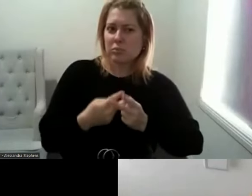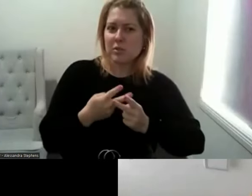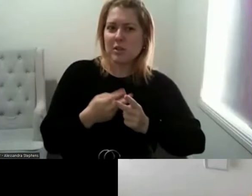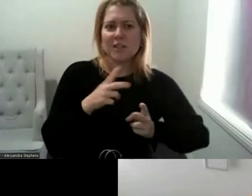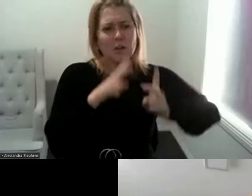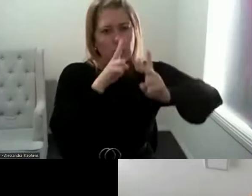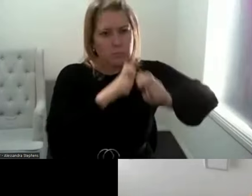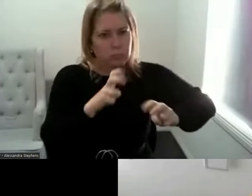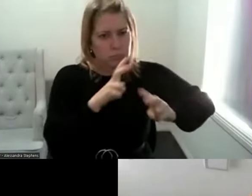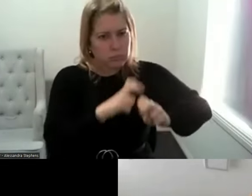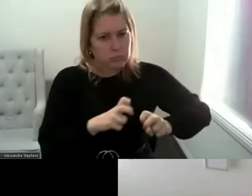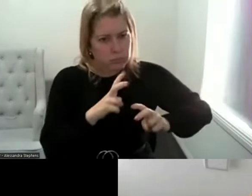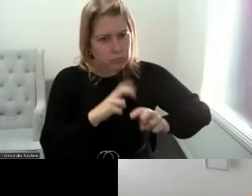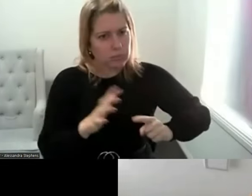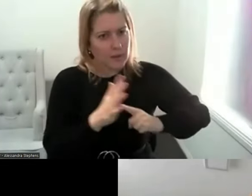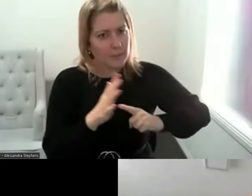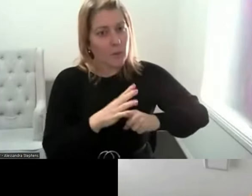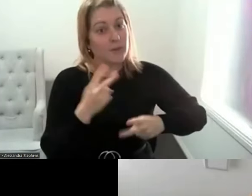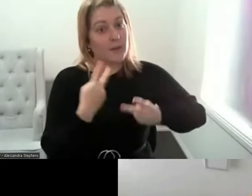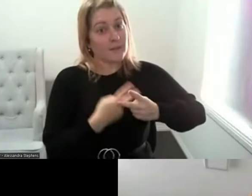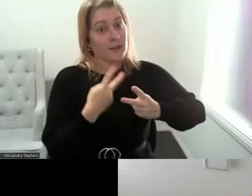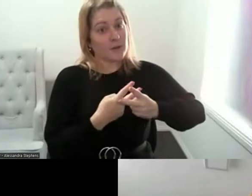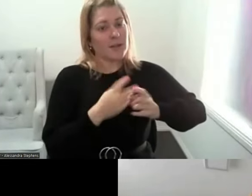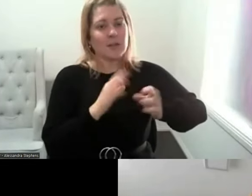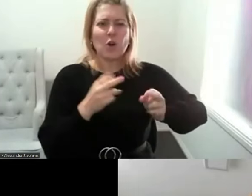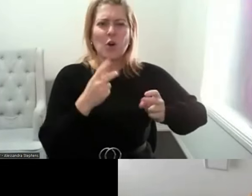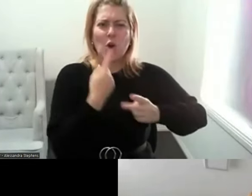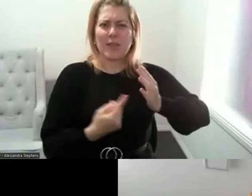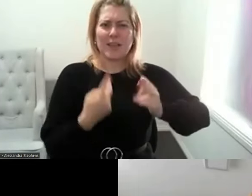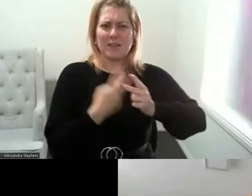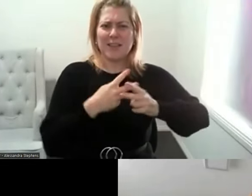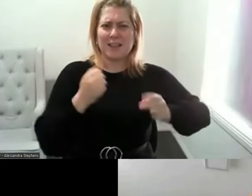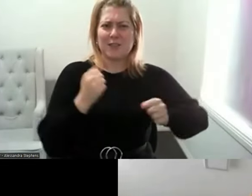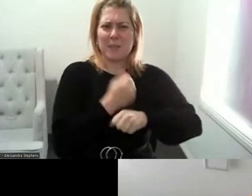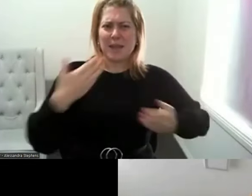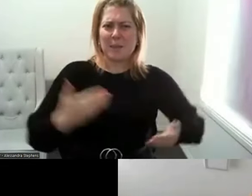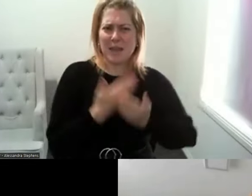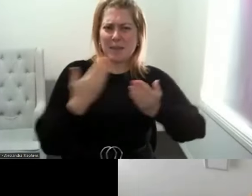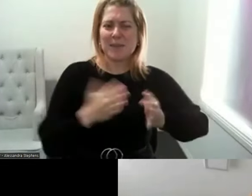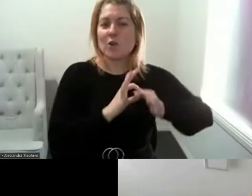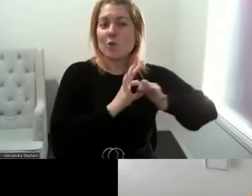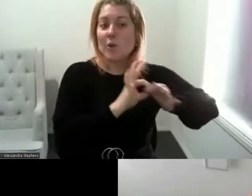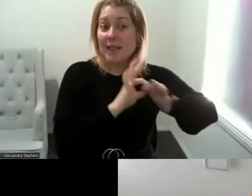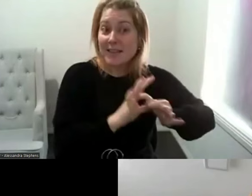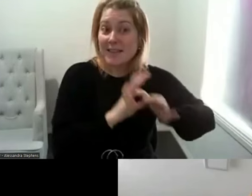importance of sexuality. Not just sex, but relationships. Intimacy and self-esteem for